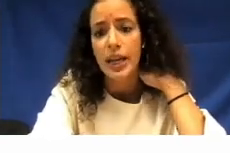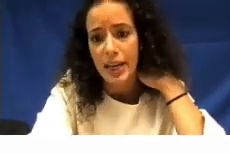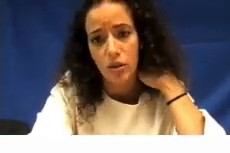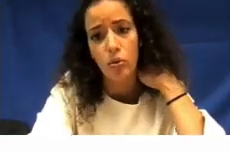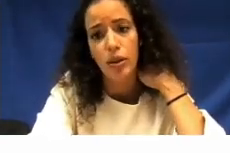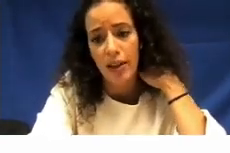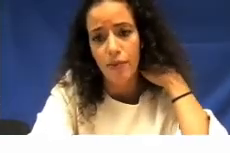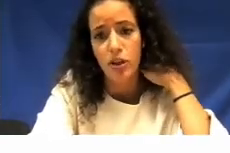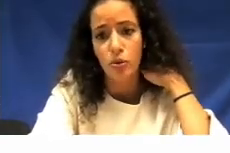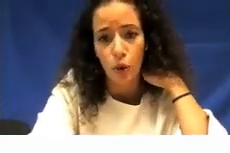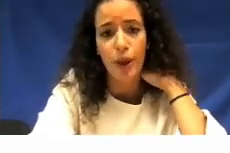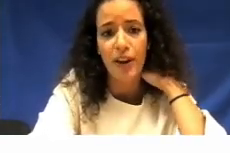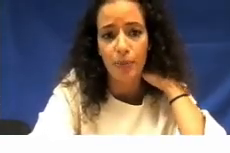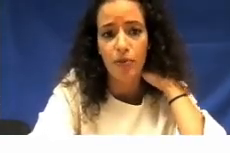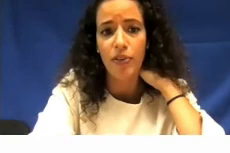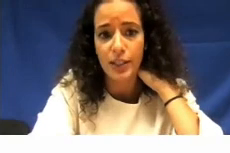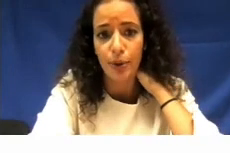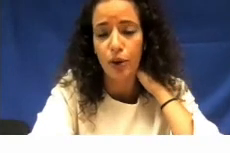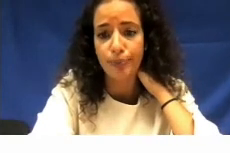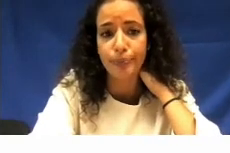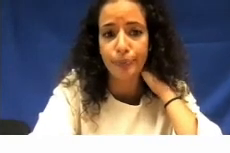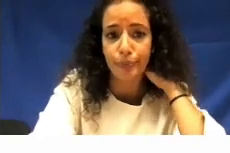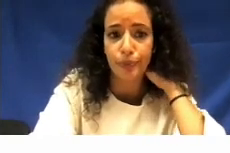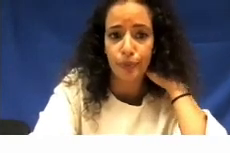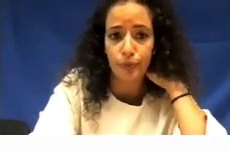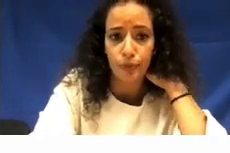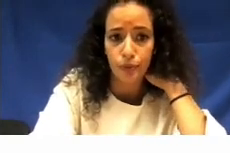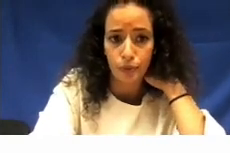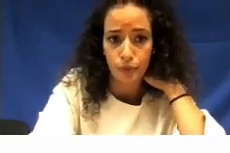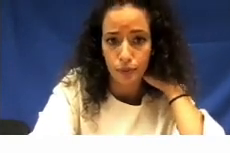yes all of that information will be available on Facebook